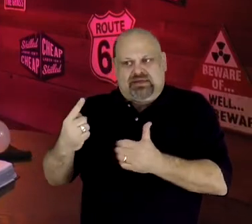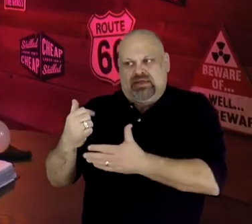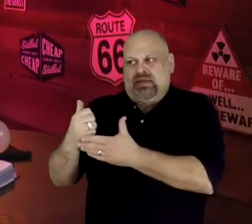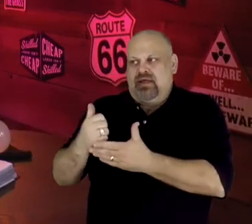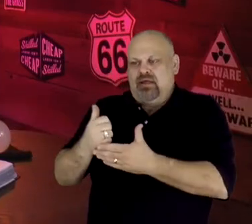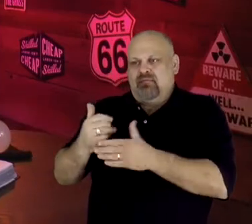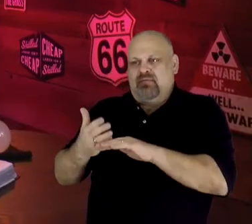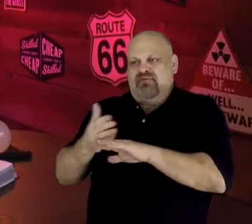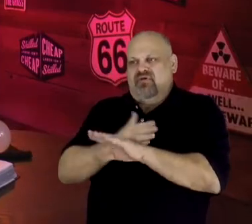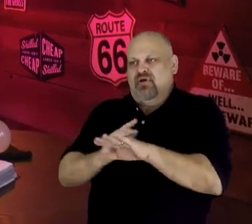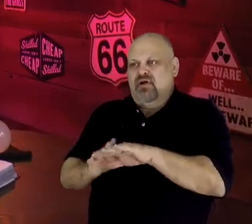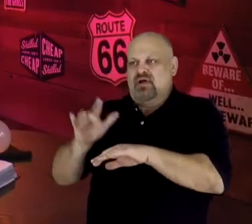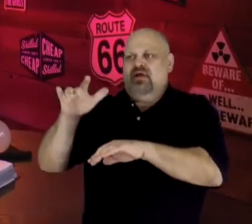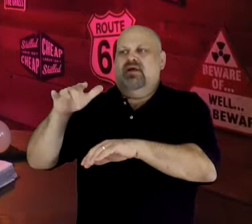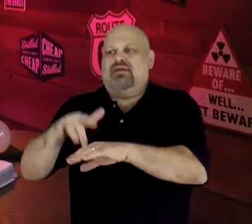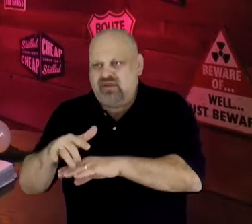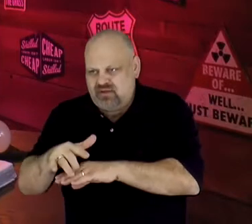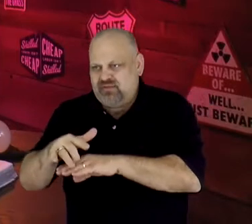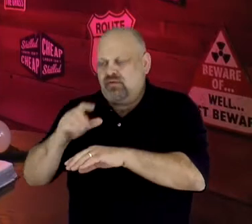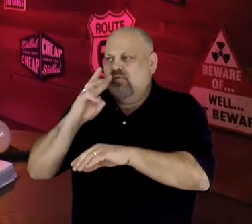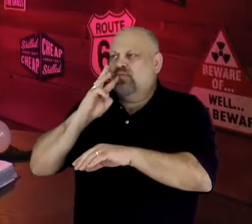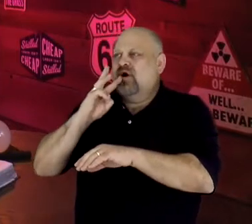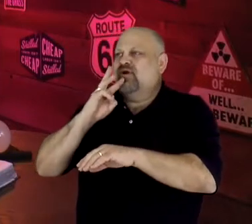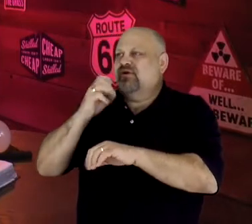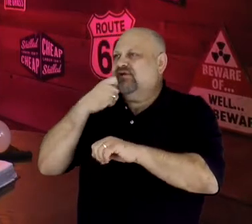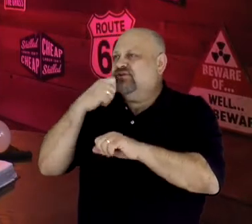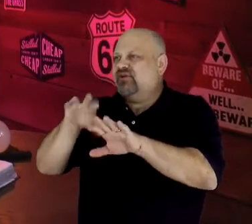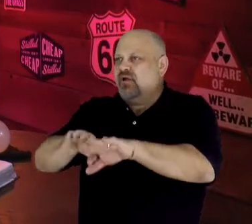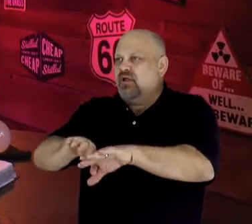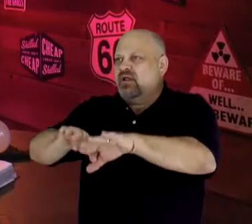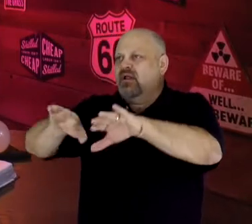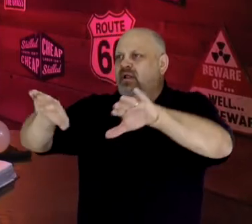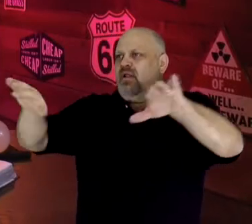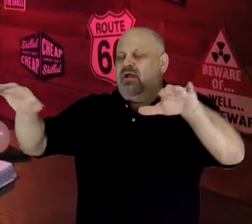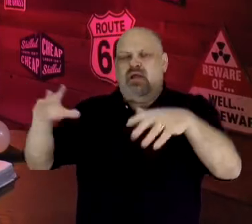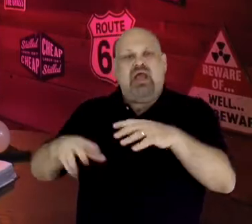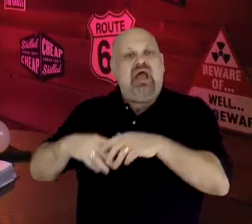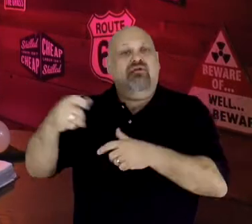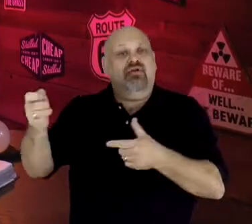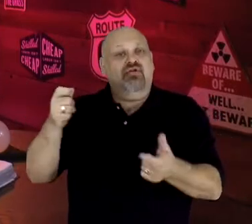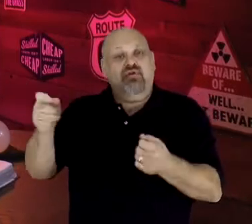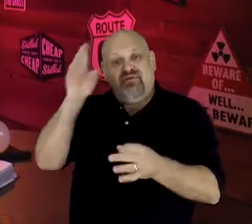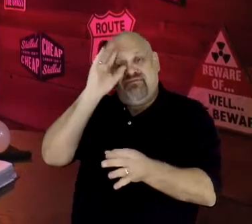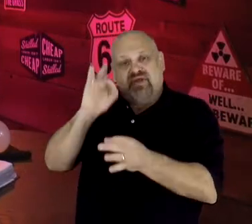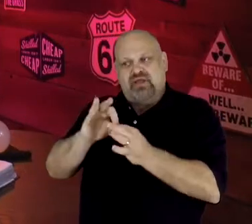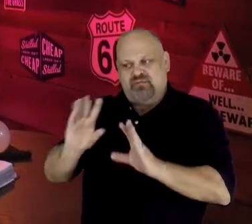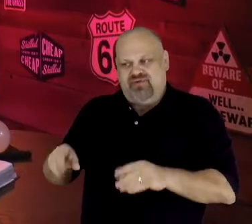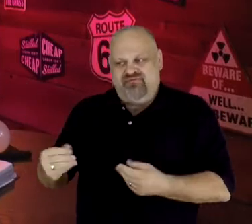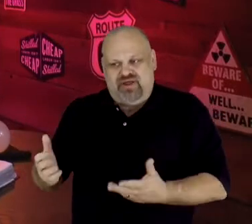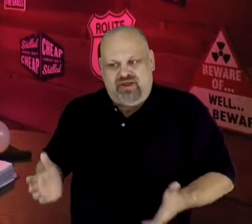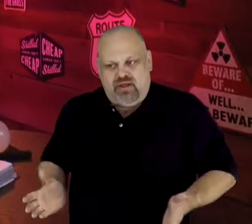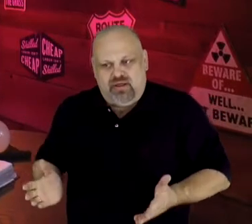where the water had just been parted. And out- of- control faith provided that much needed nudge.